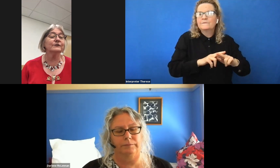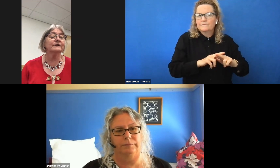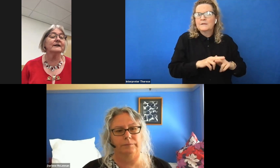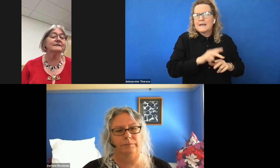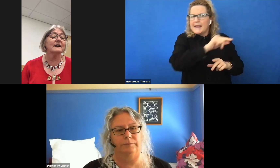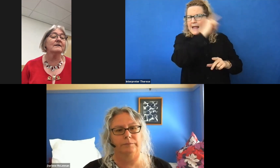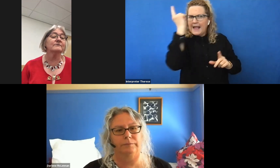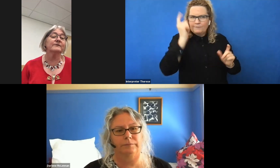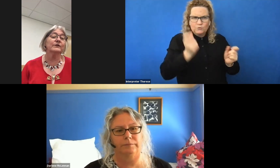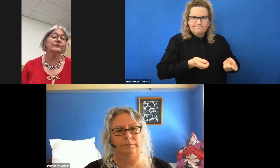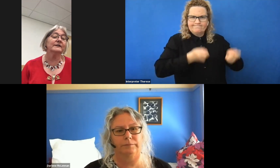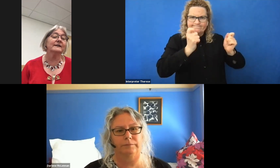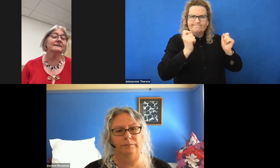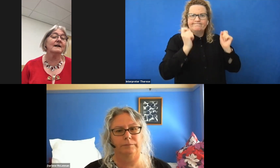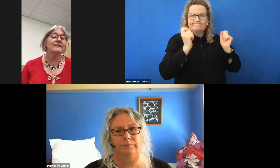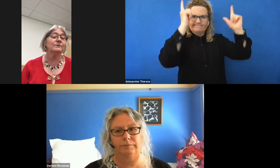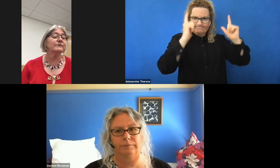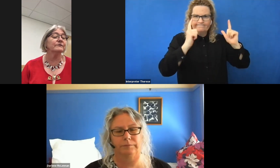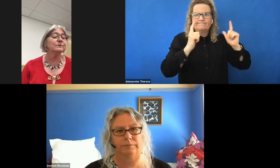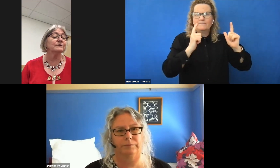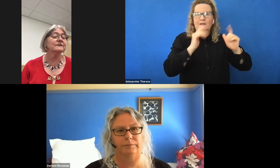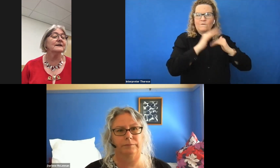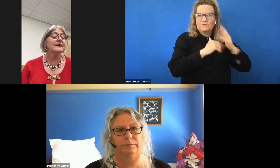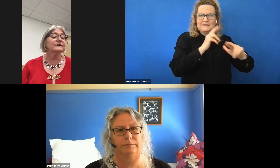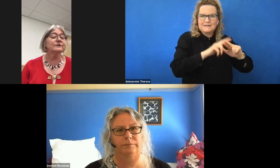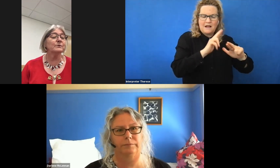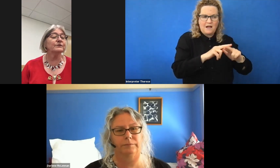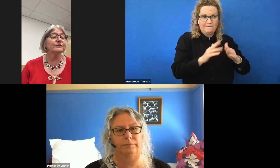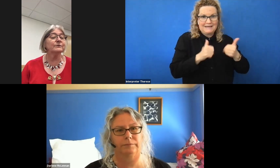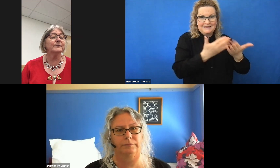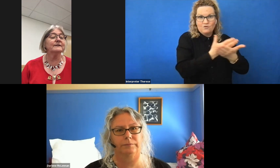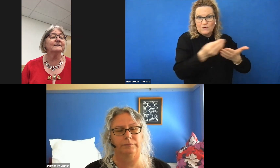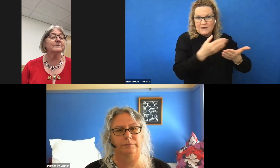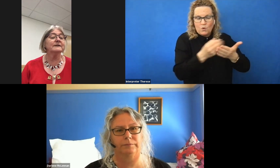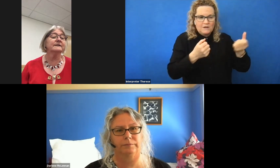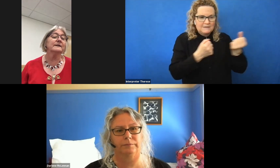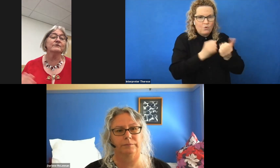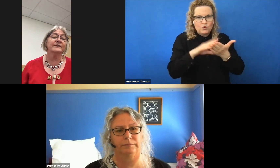UTAS staff, provide UTAS staff with resources to support students with disabilities improve